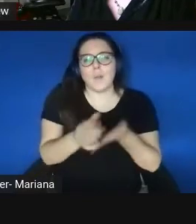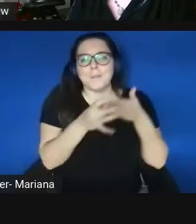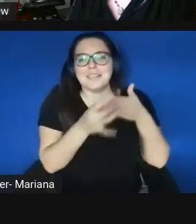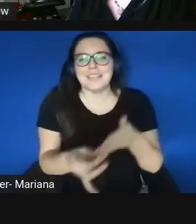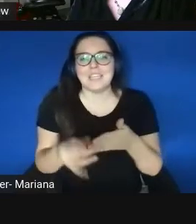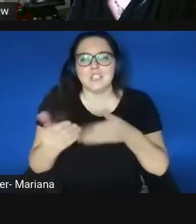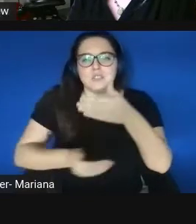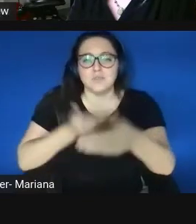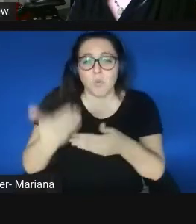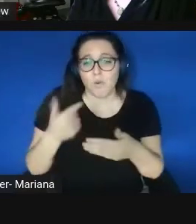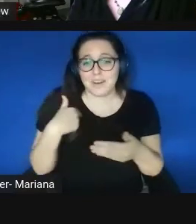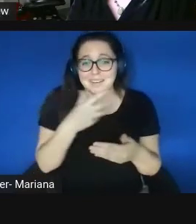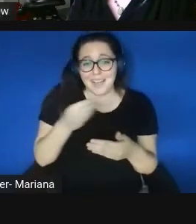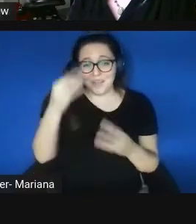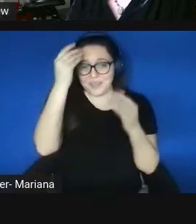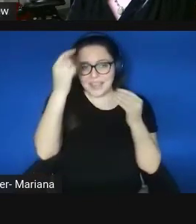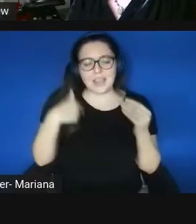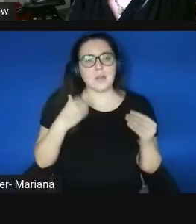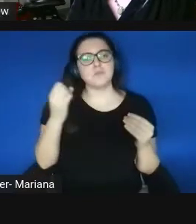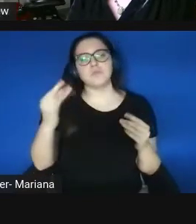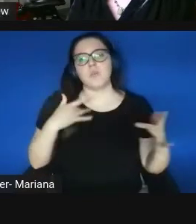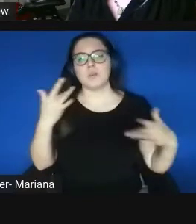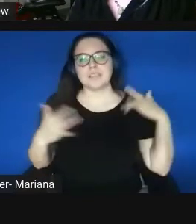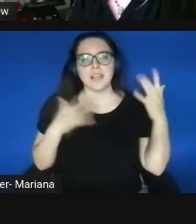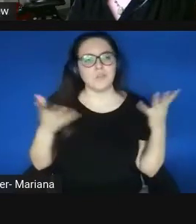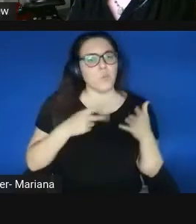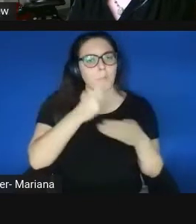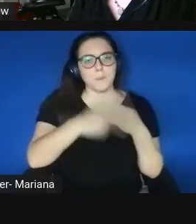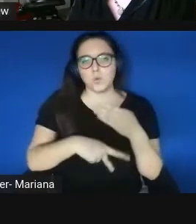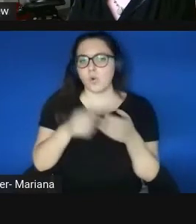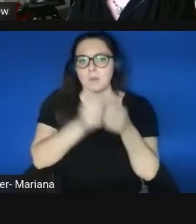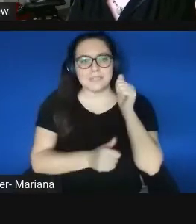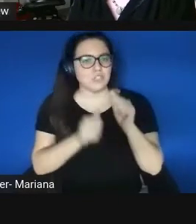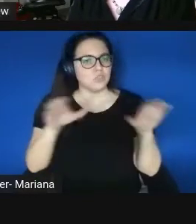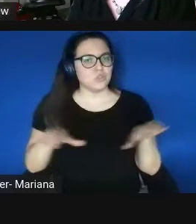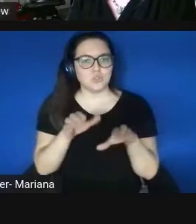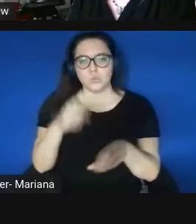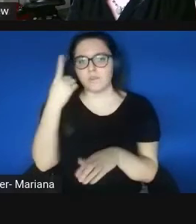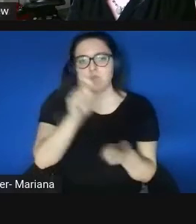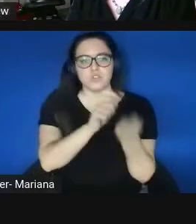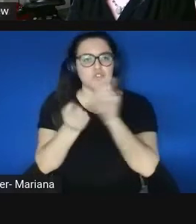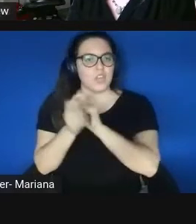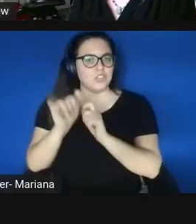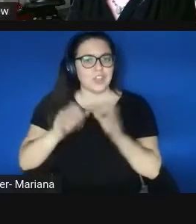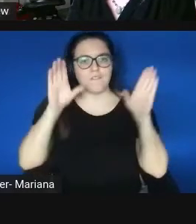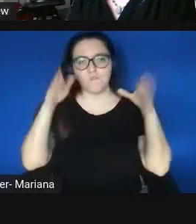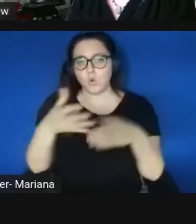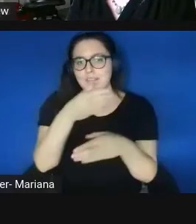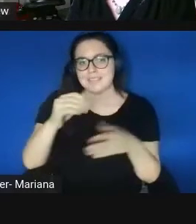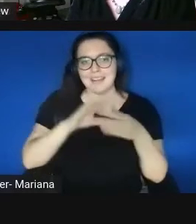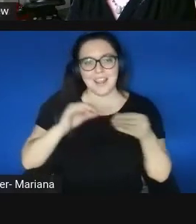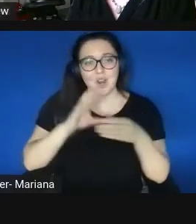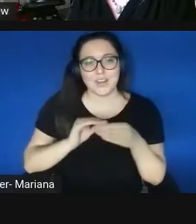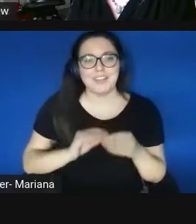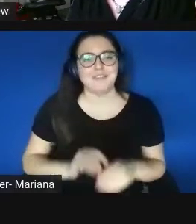and I'm just so excited about what these programs are doing to really change that focus and narrative. Ashim Subedee: Thanks, Monique.